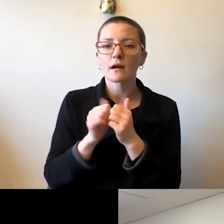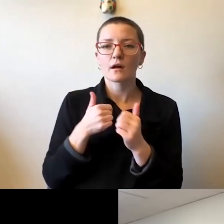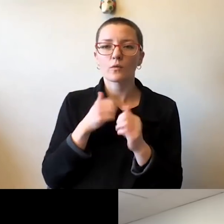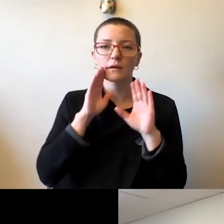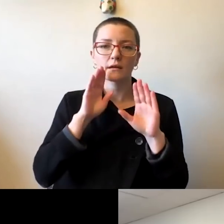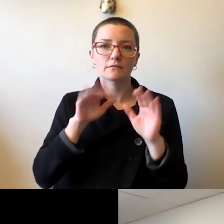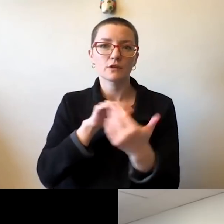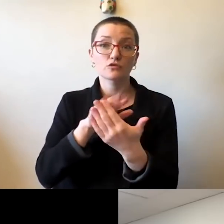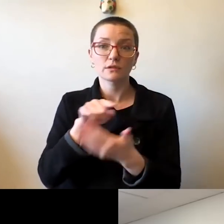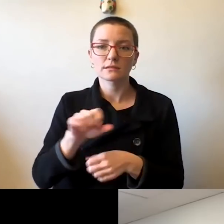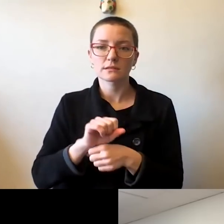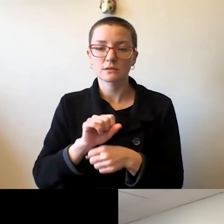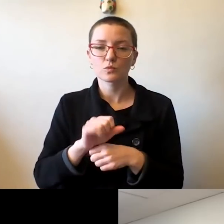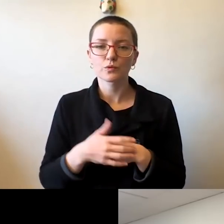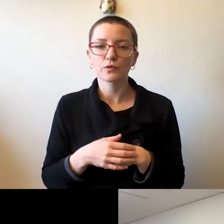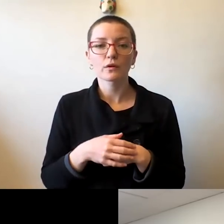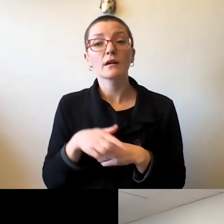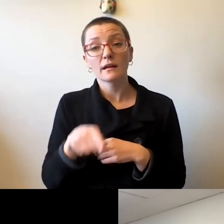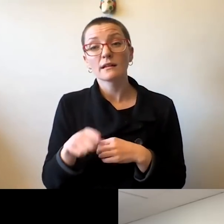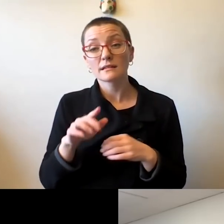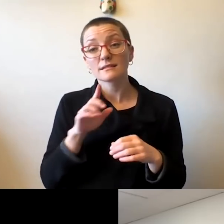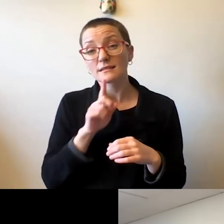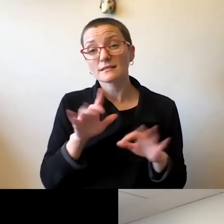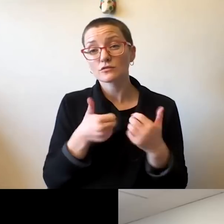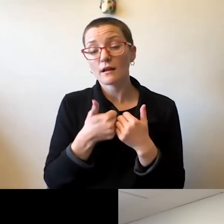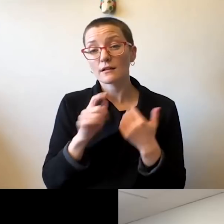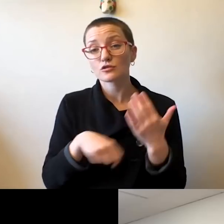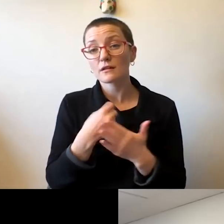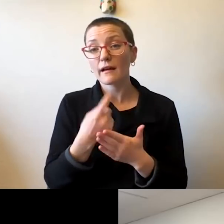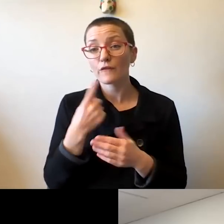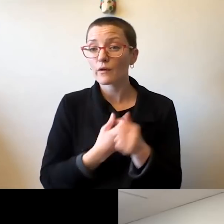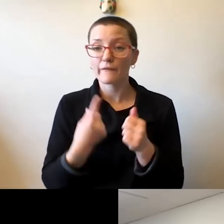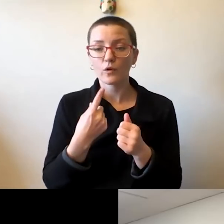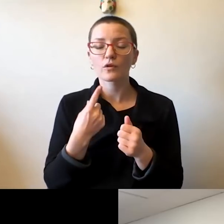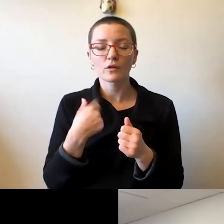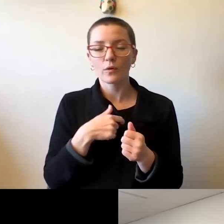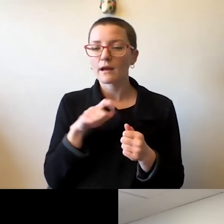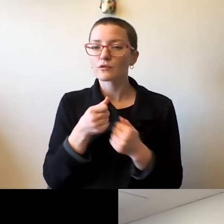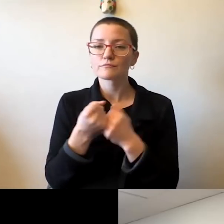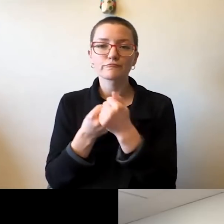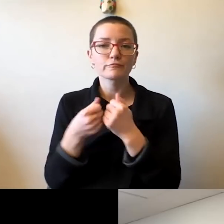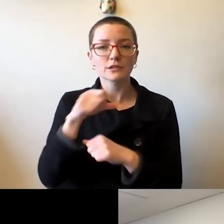And so this is a very challenging time for us all. And we have to row together to try to address these issues.